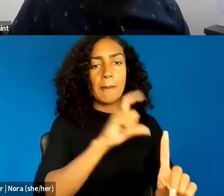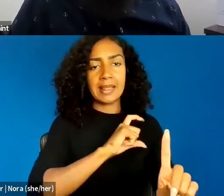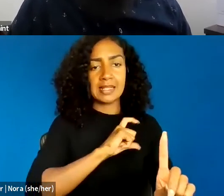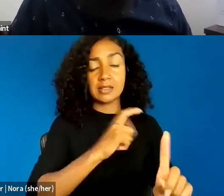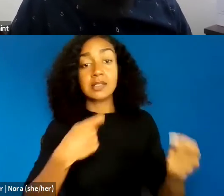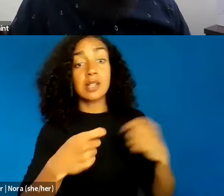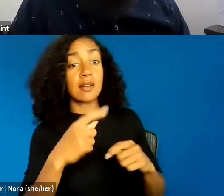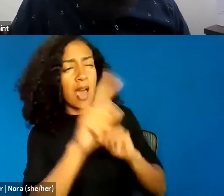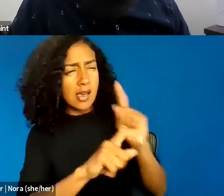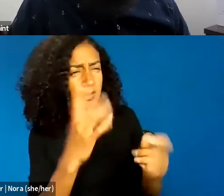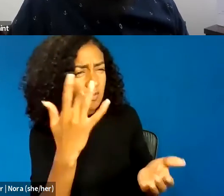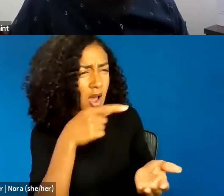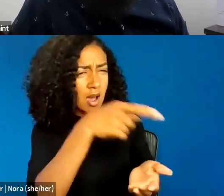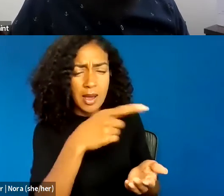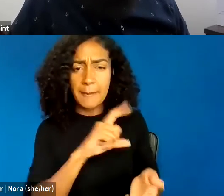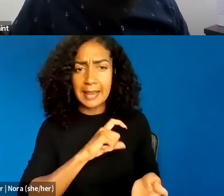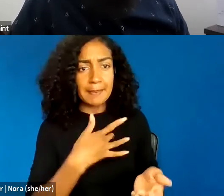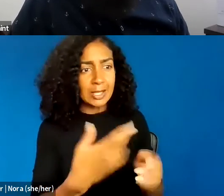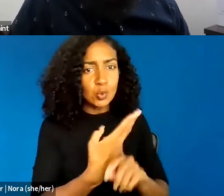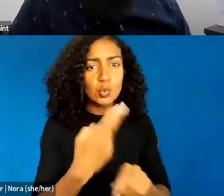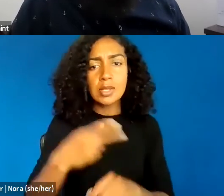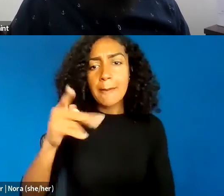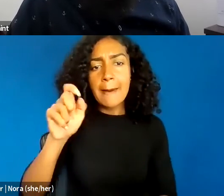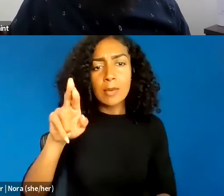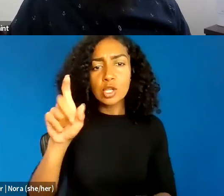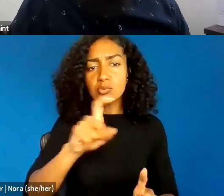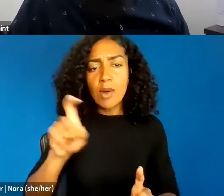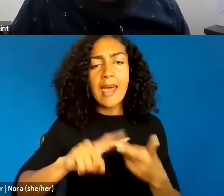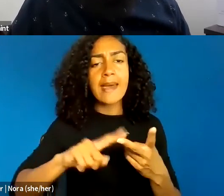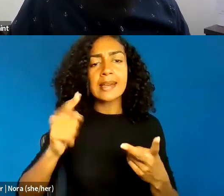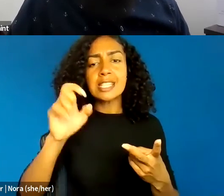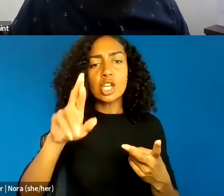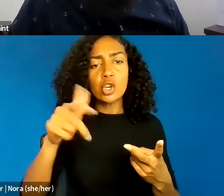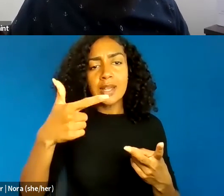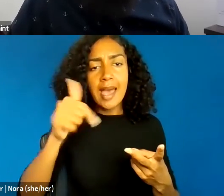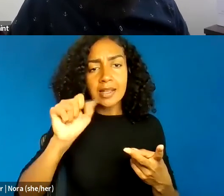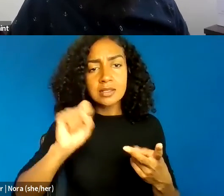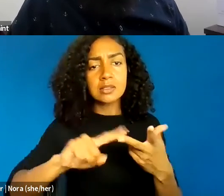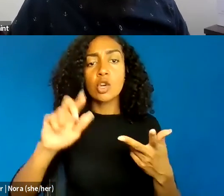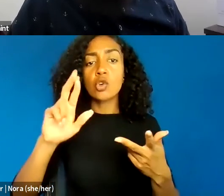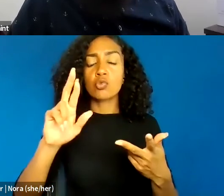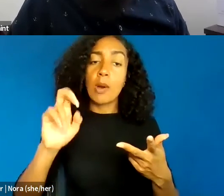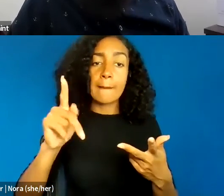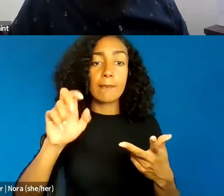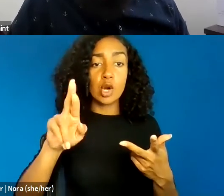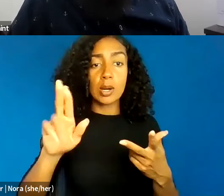routinely use pepper spray, tear gas, rubber bullets, and other violent policing tactics in response to peaceful public protest